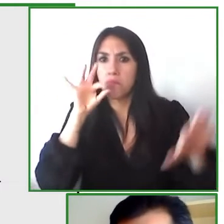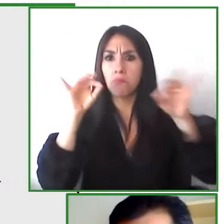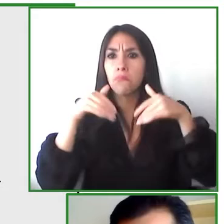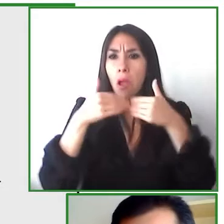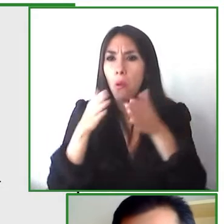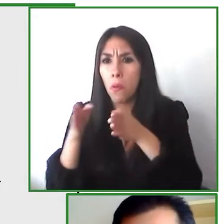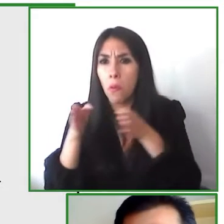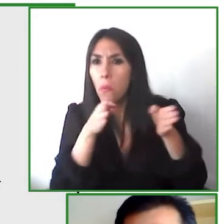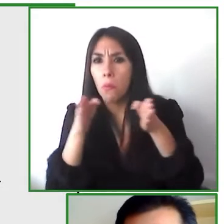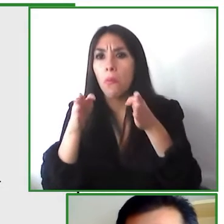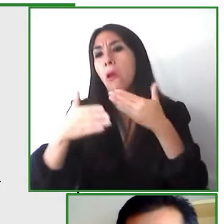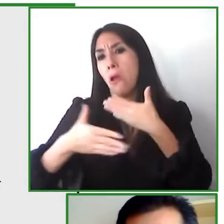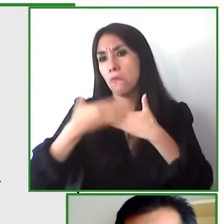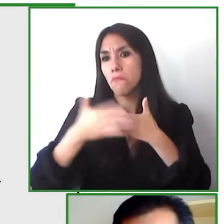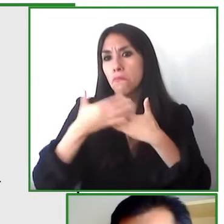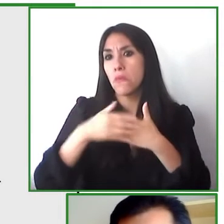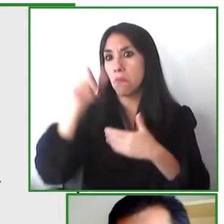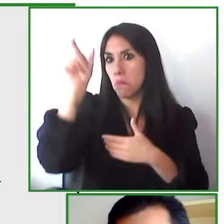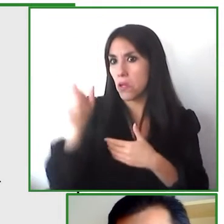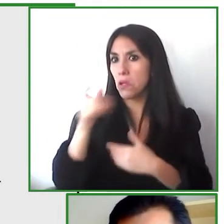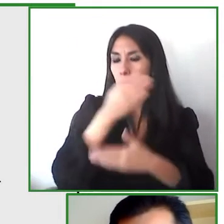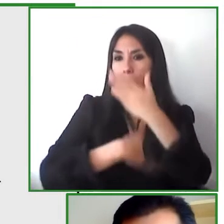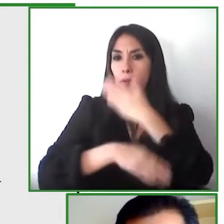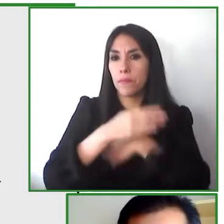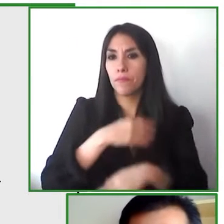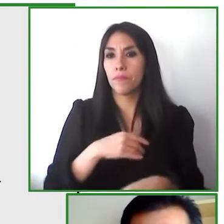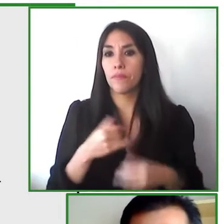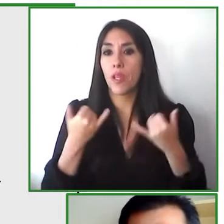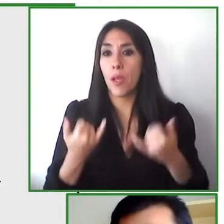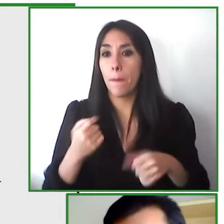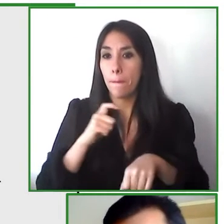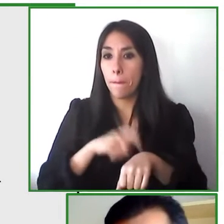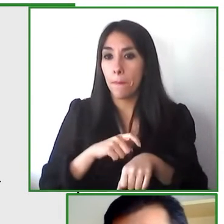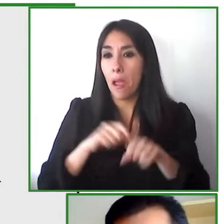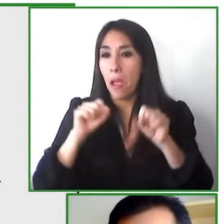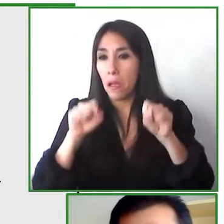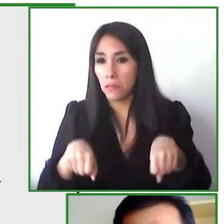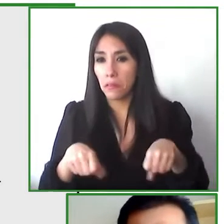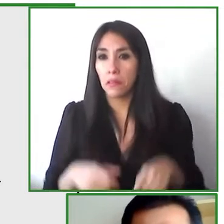prefer to use they can also use the app to be able to finish or extend their